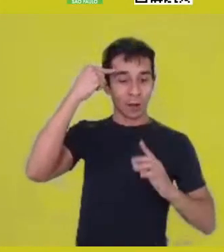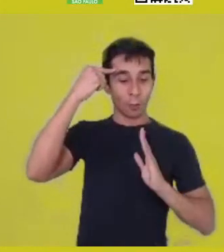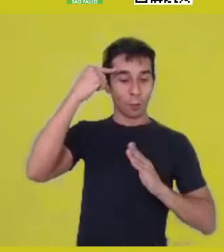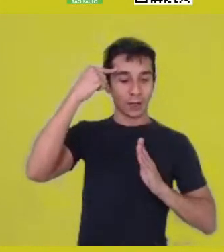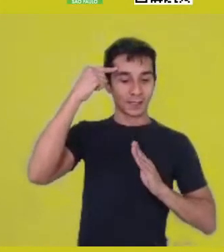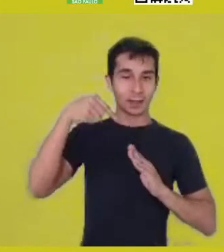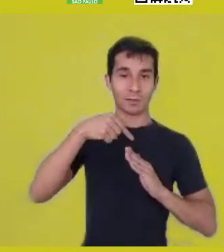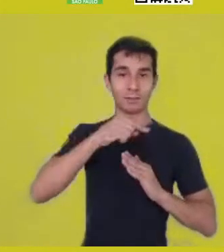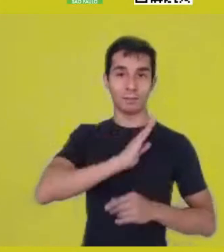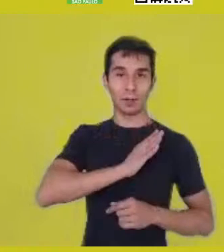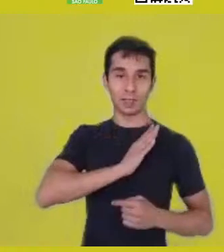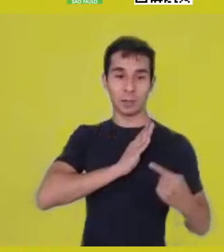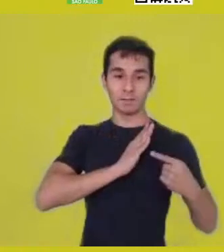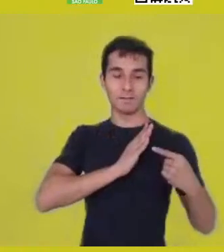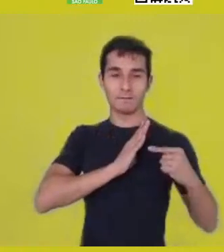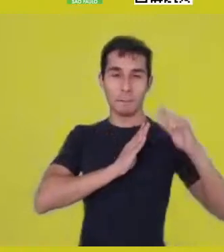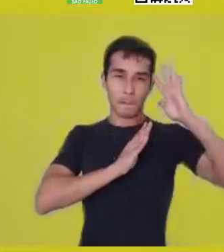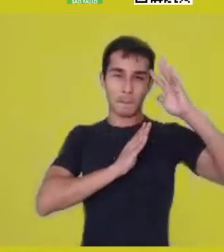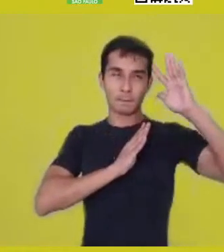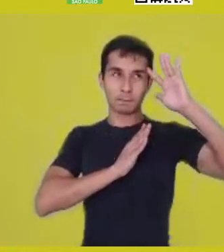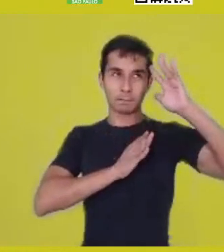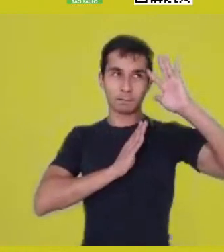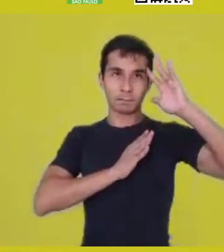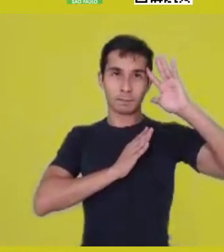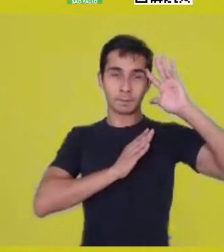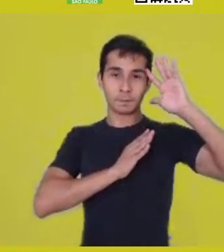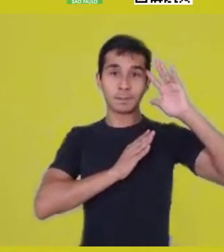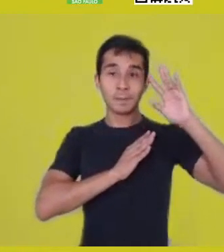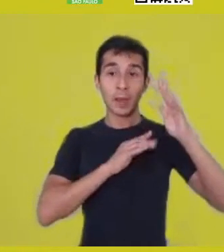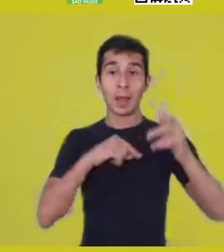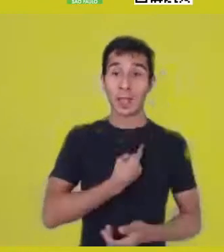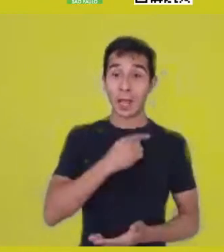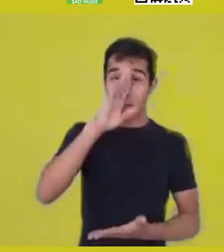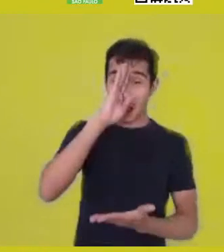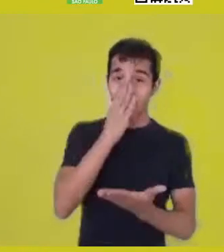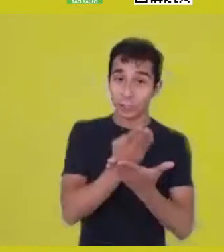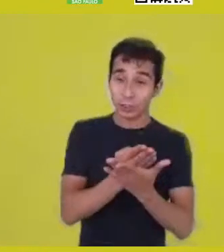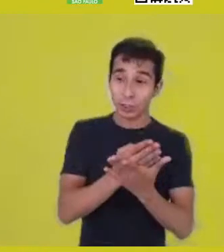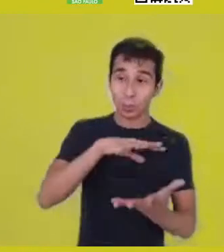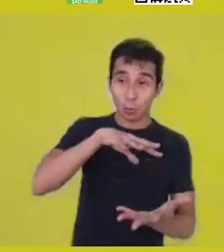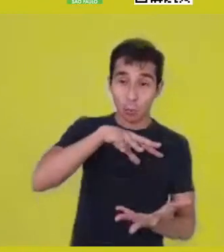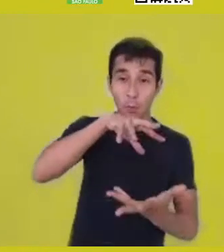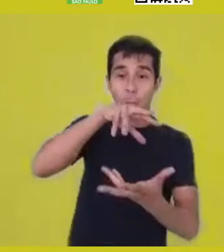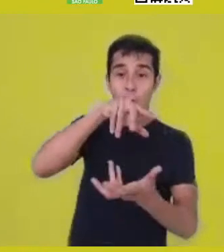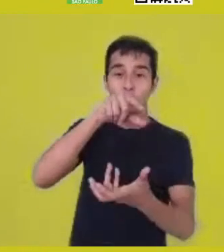so our world concepts happen from this element of the heart.